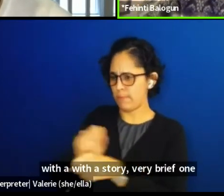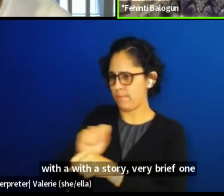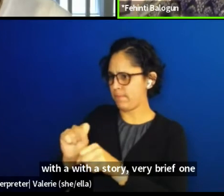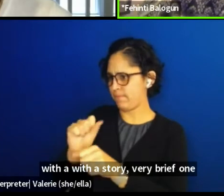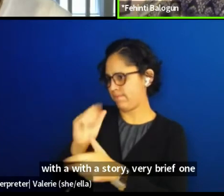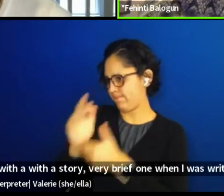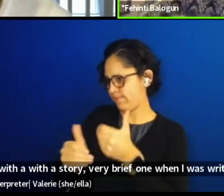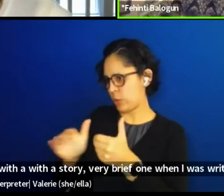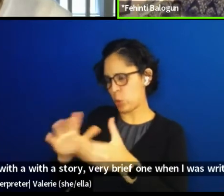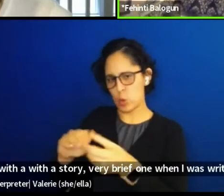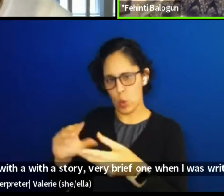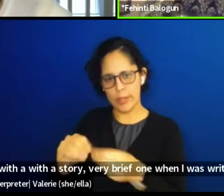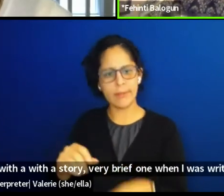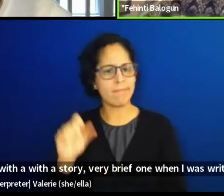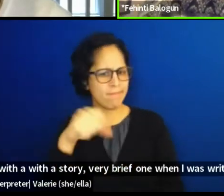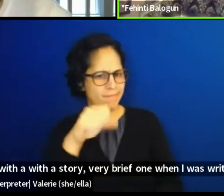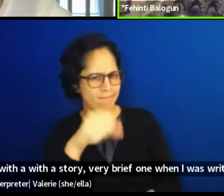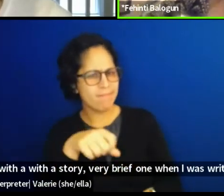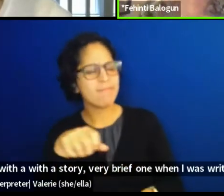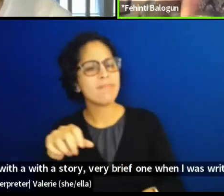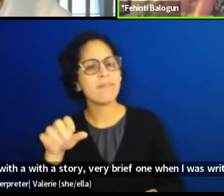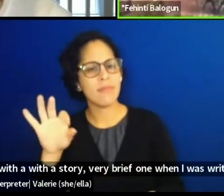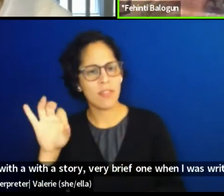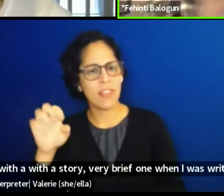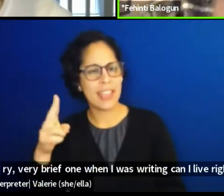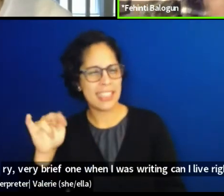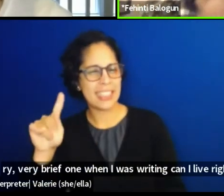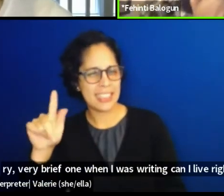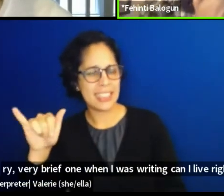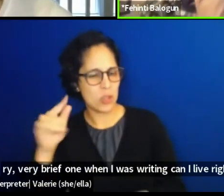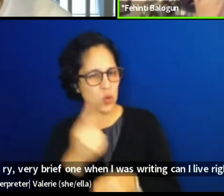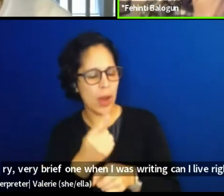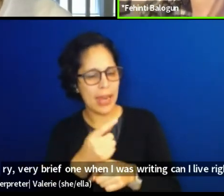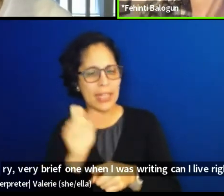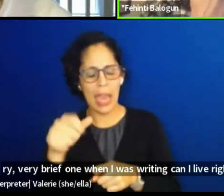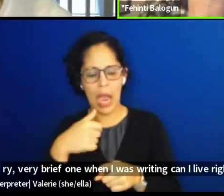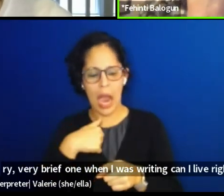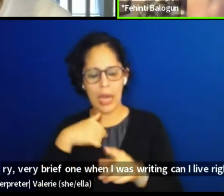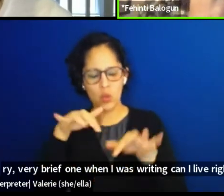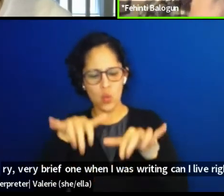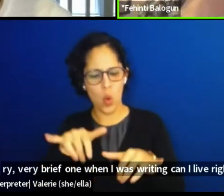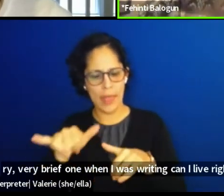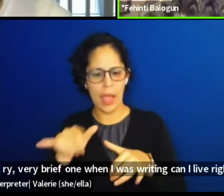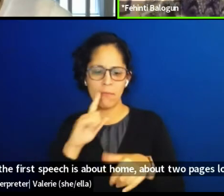I wrote the first speech is about poem. It's about two pages long and I'm very excited.